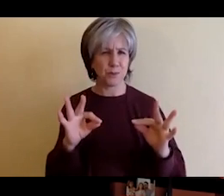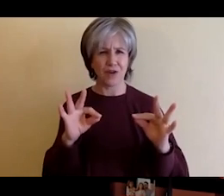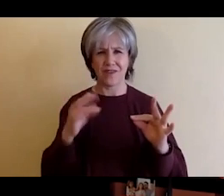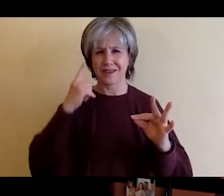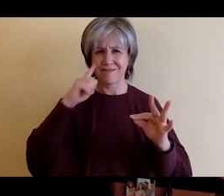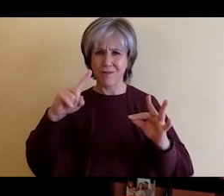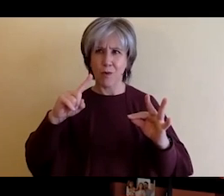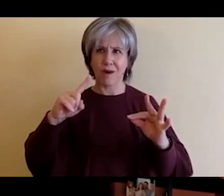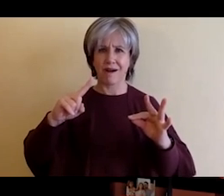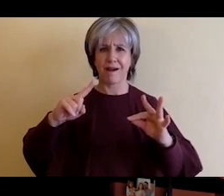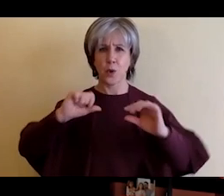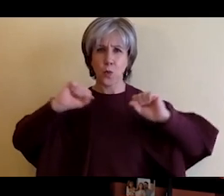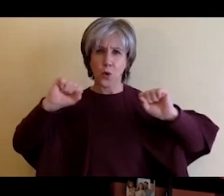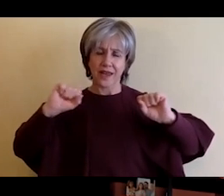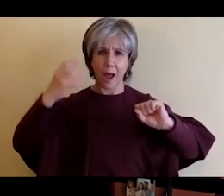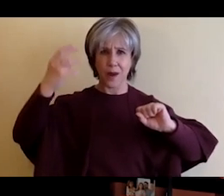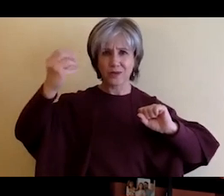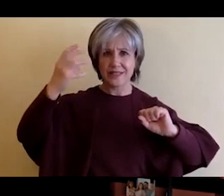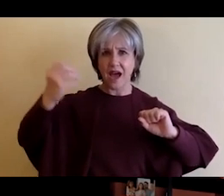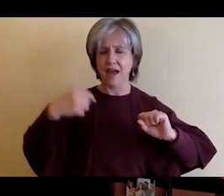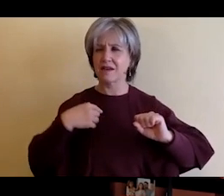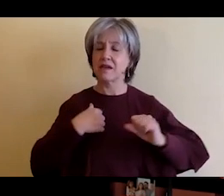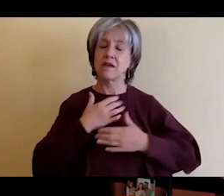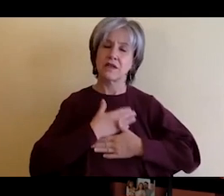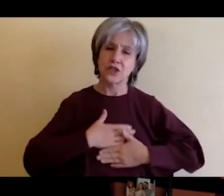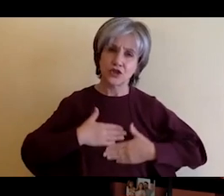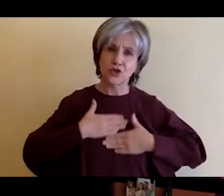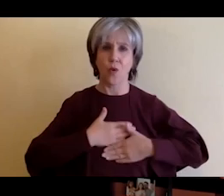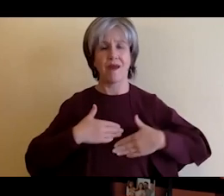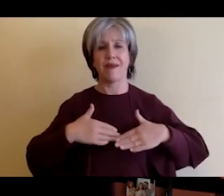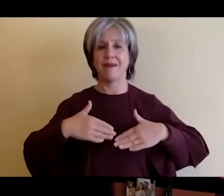being able to bike around cycle around here run